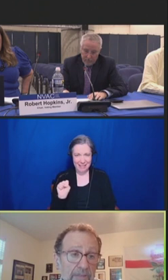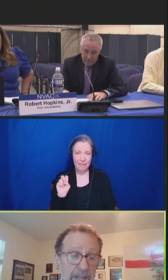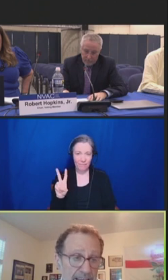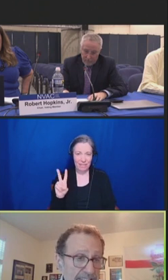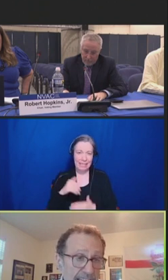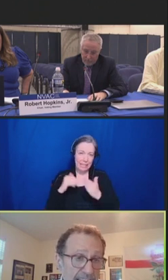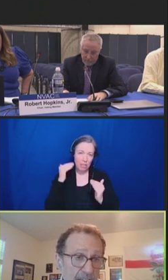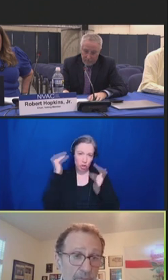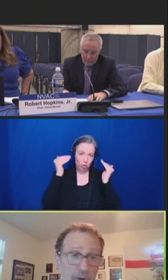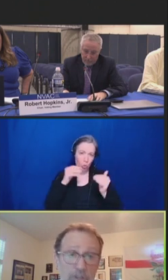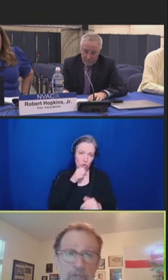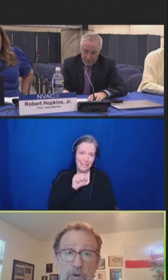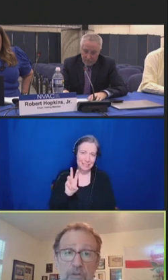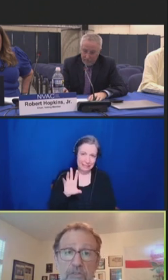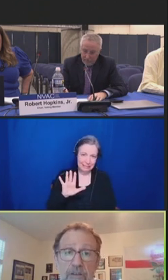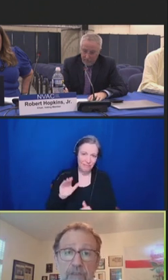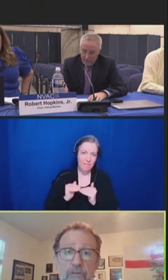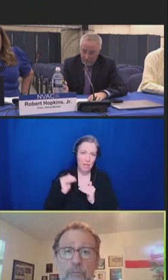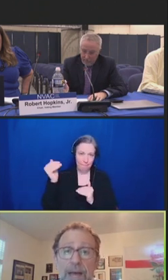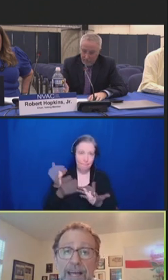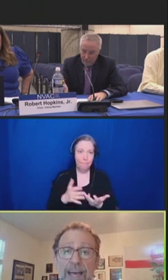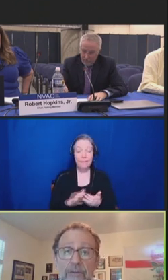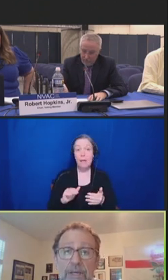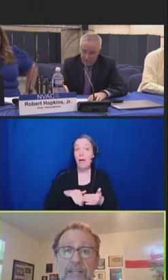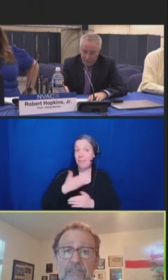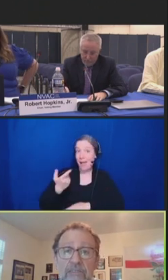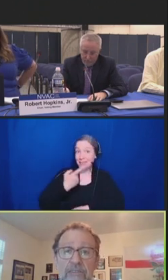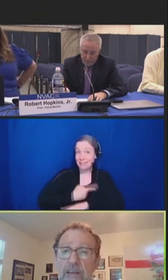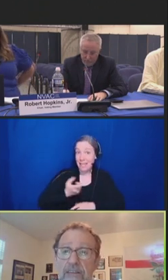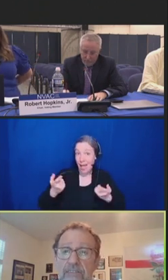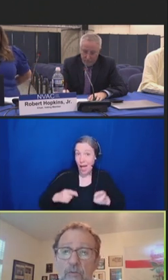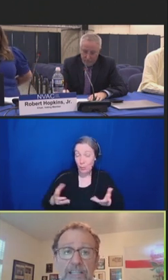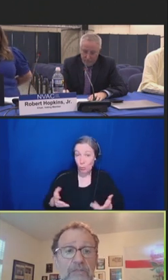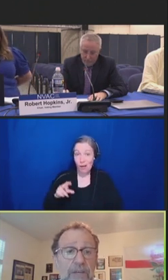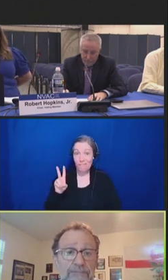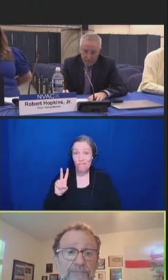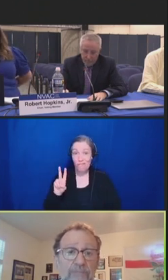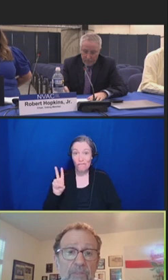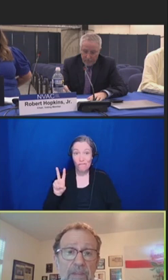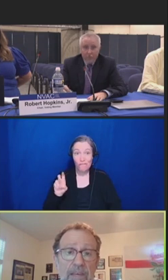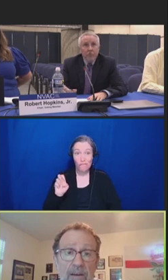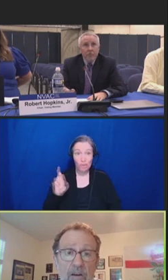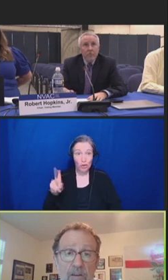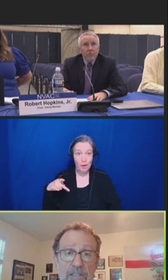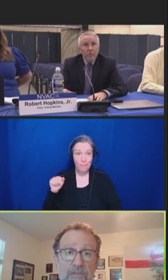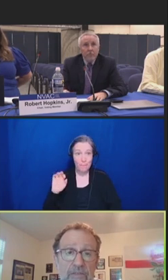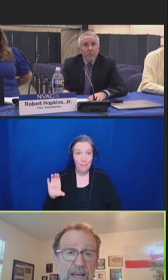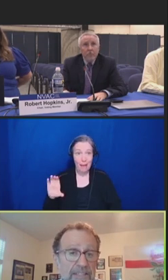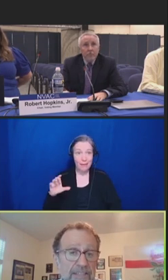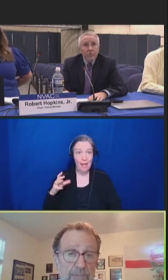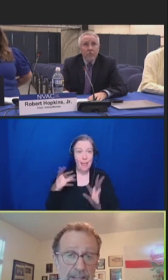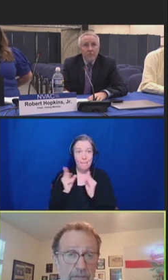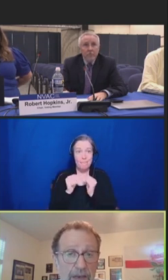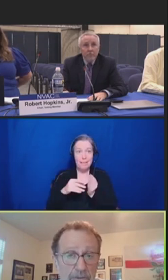And the next day, on March 1st, VRBPAC had a meeting to discuss Arexvy, the RSV vaccine